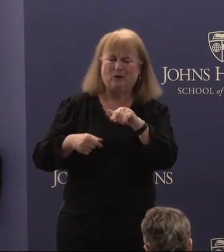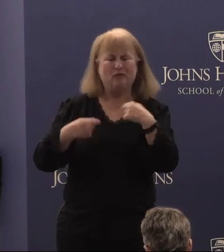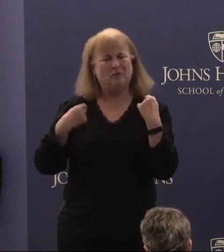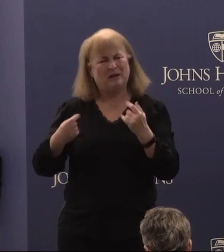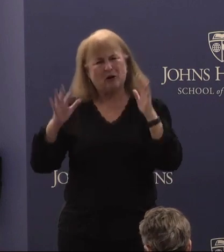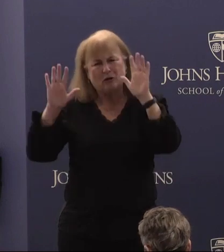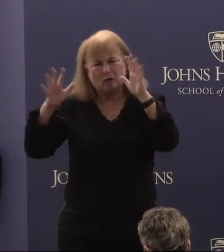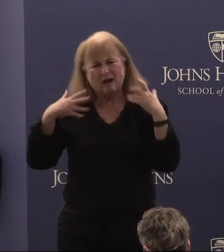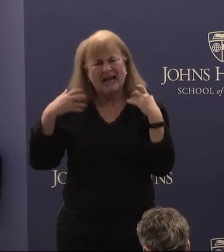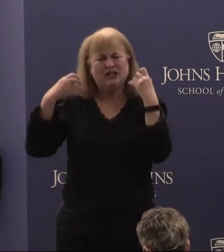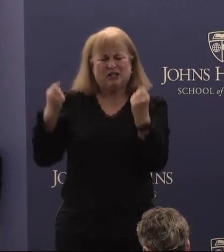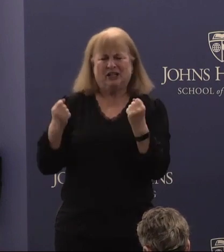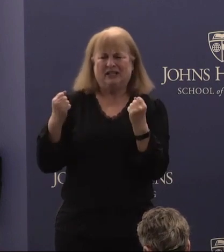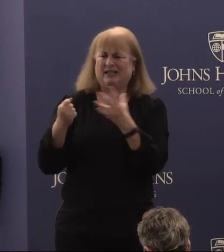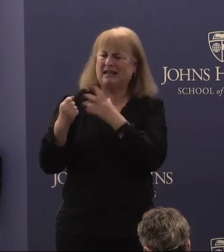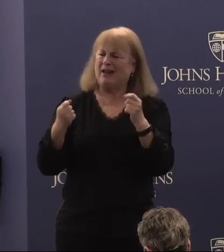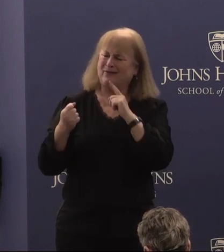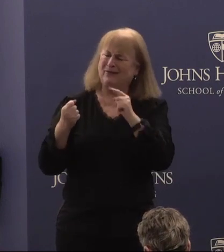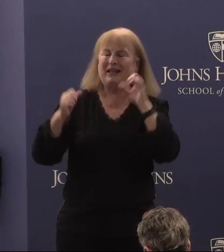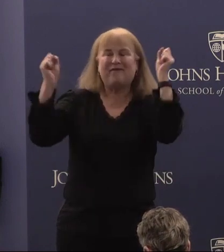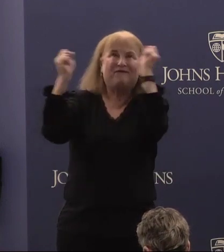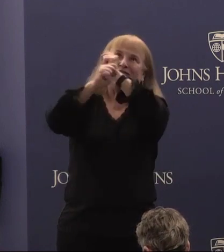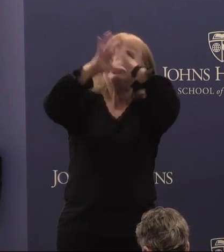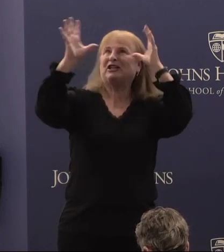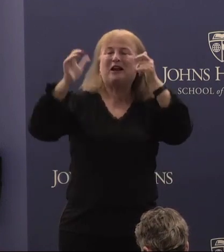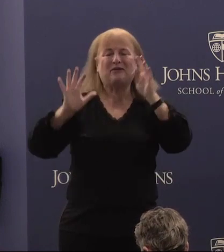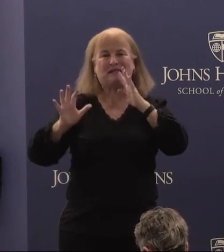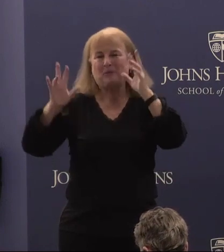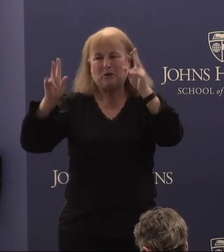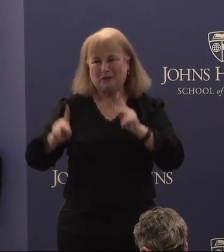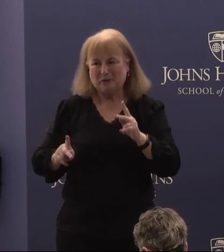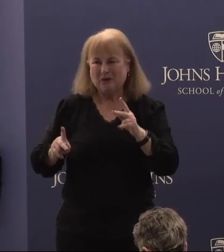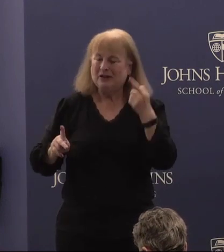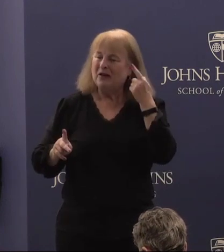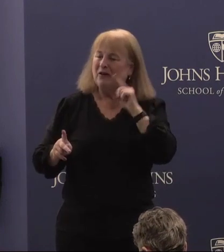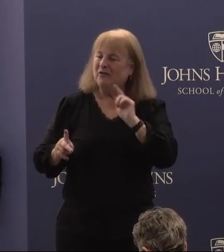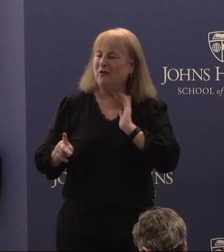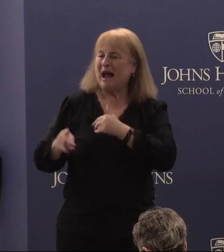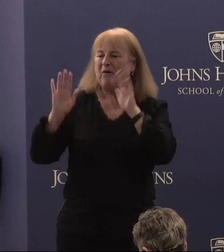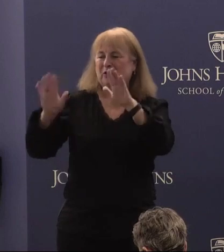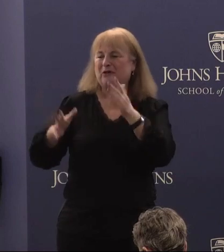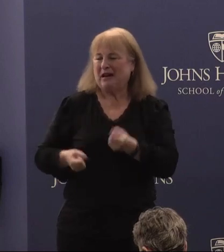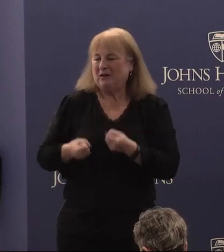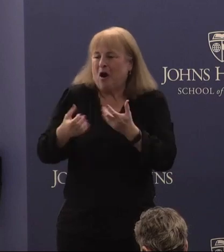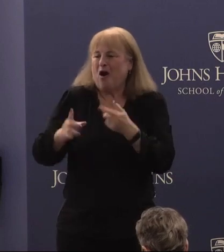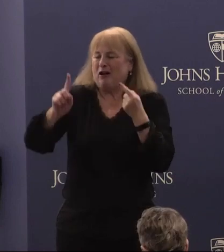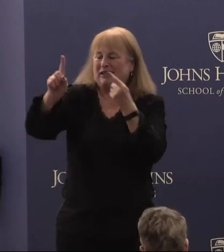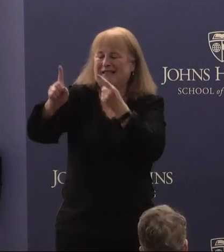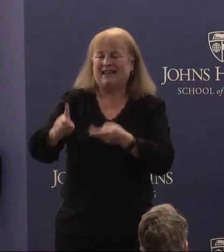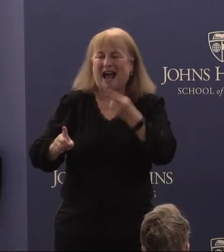and a really visionary spokesperson for our great cause in higher education so I didn't know you